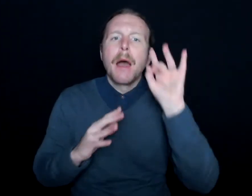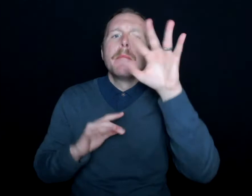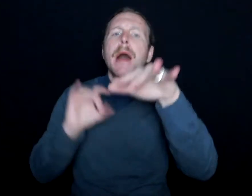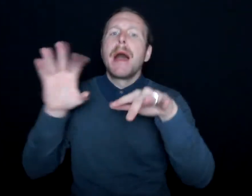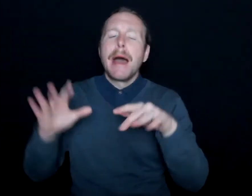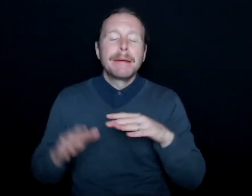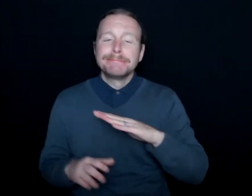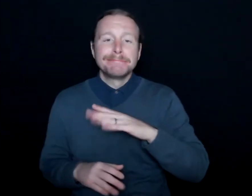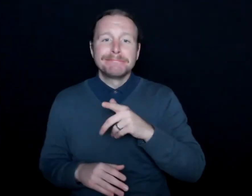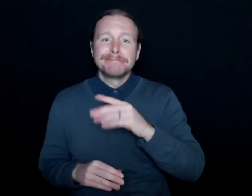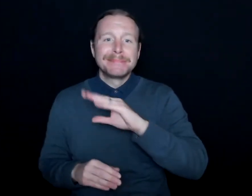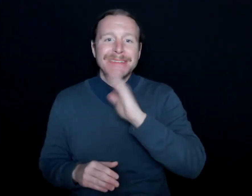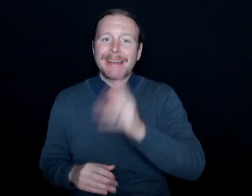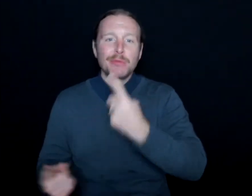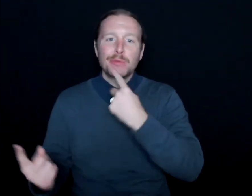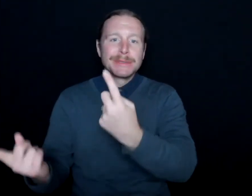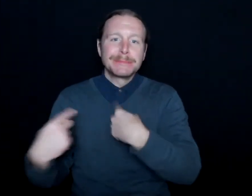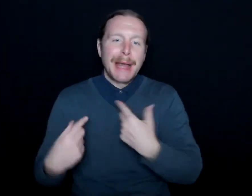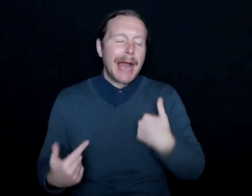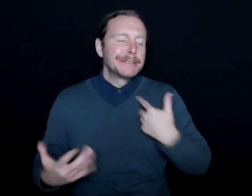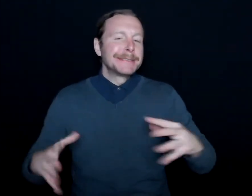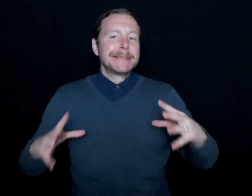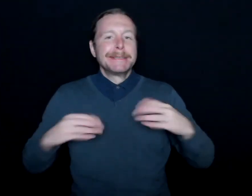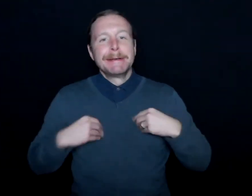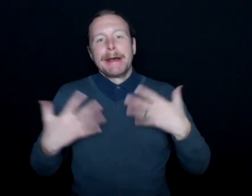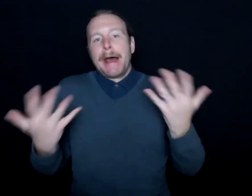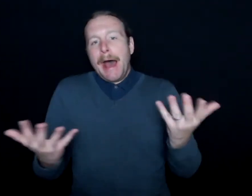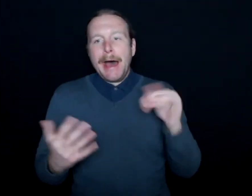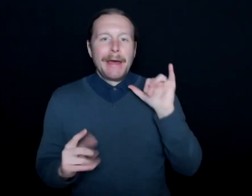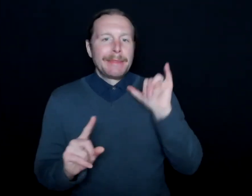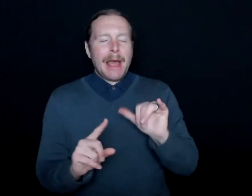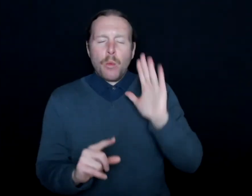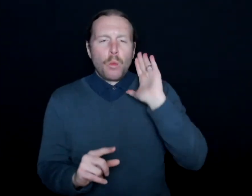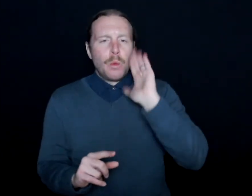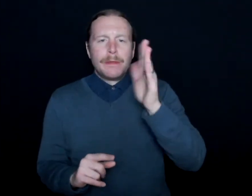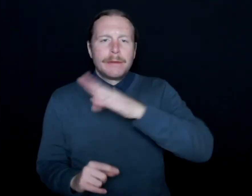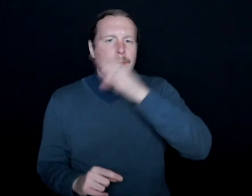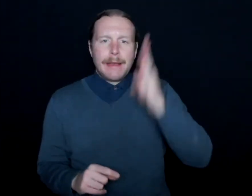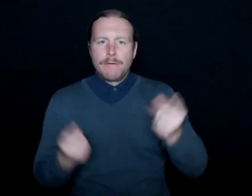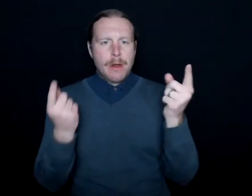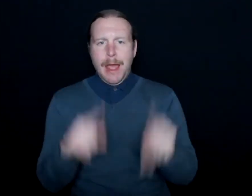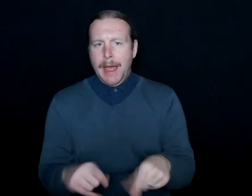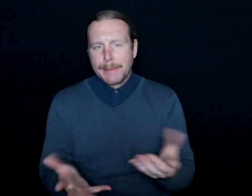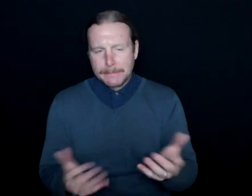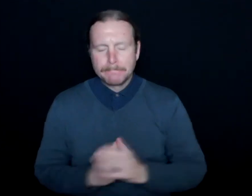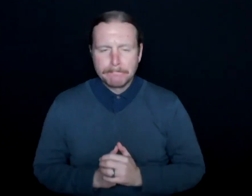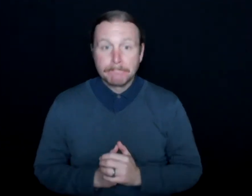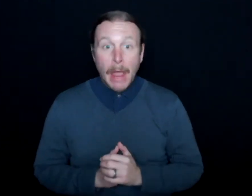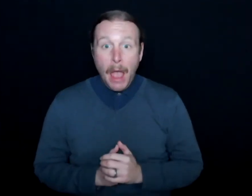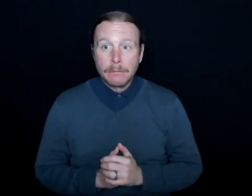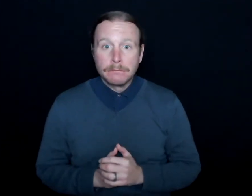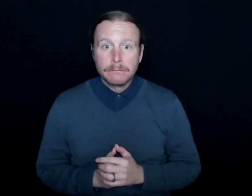and I never heard anything. And I just thought, oh, this is never going to happen. And believe it or not--